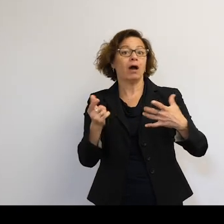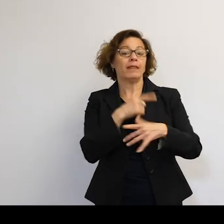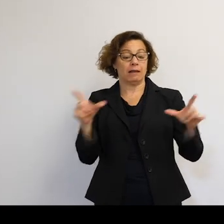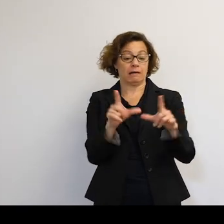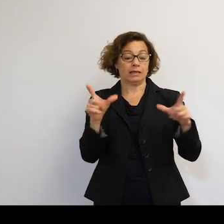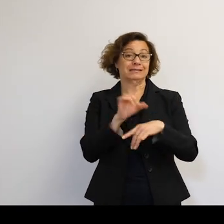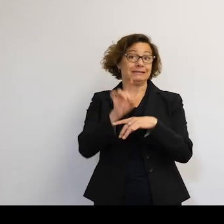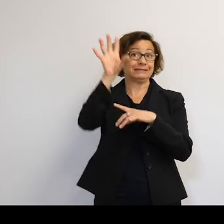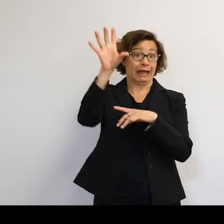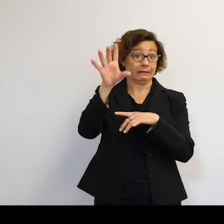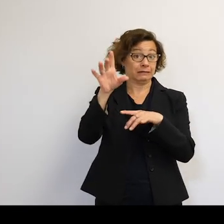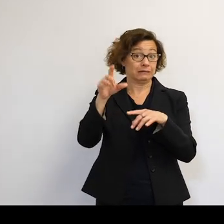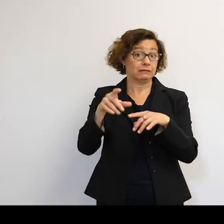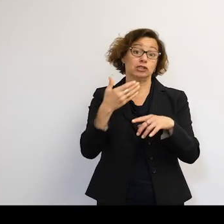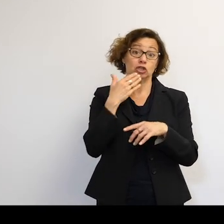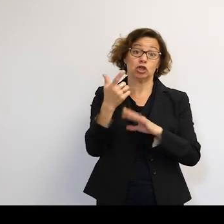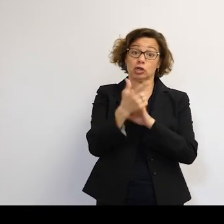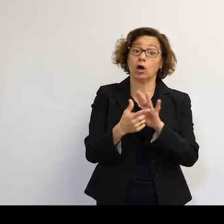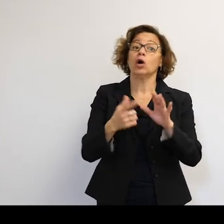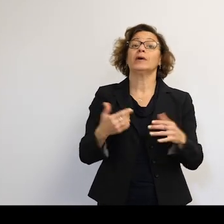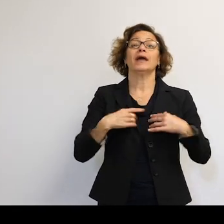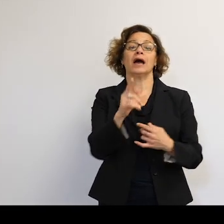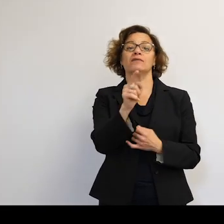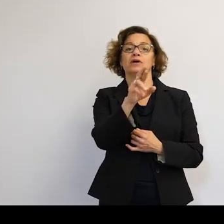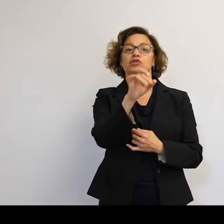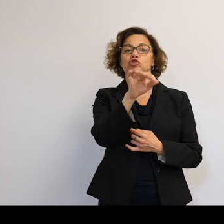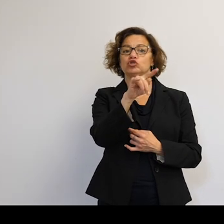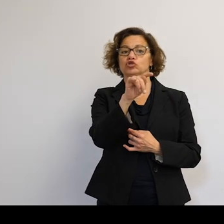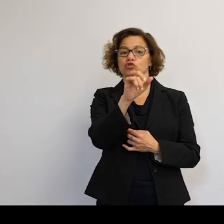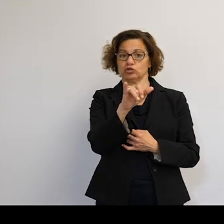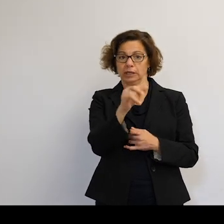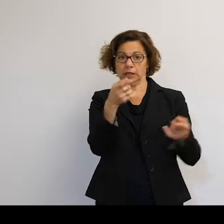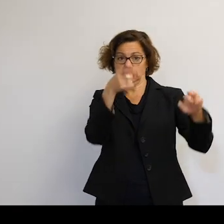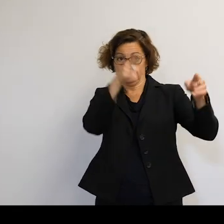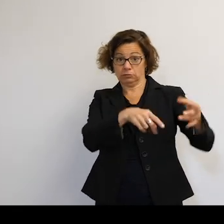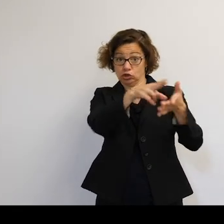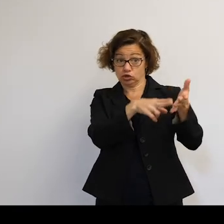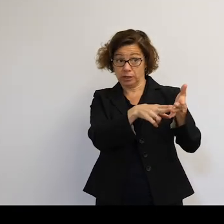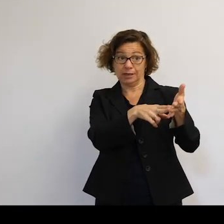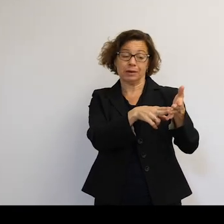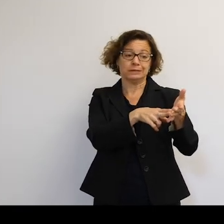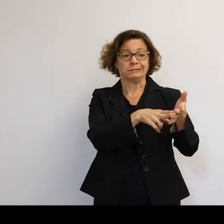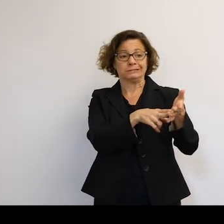But there's not-- there's treaties. But they are basically flagrantly disregarded